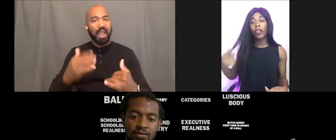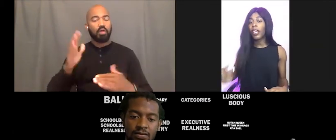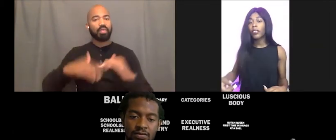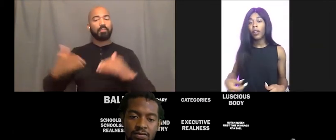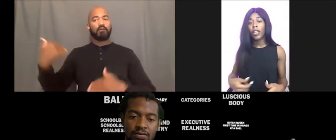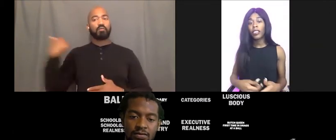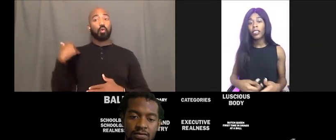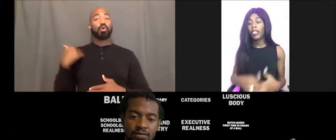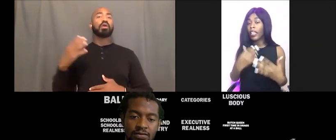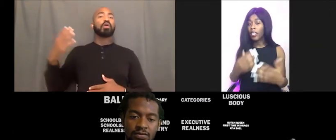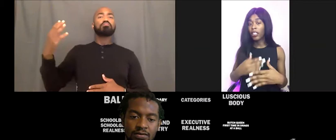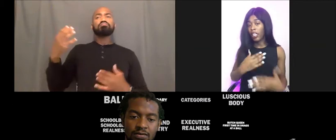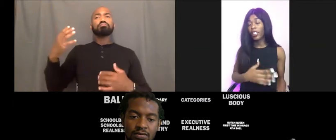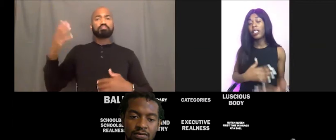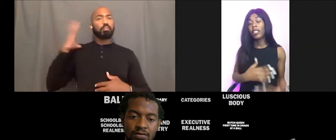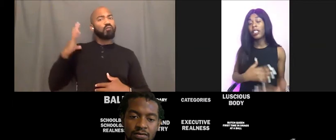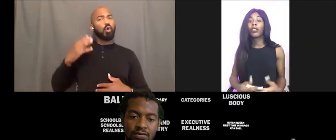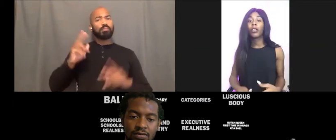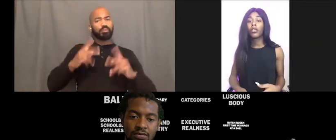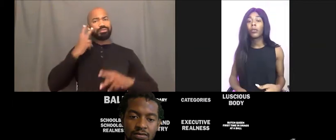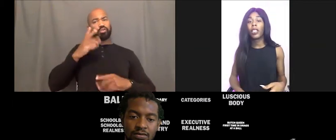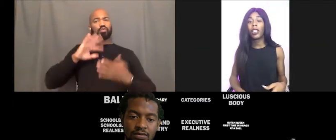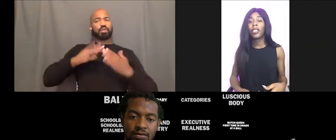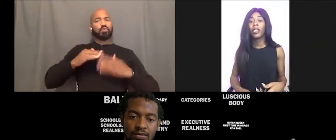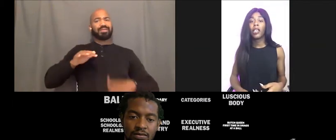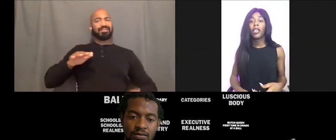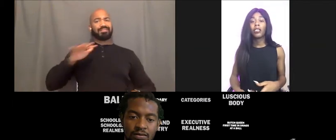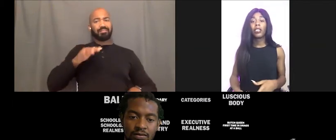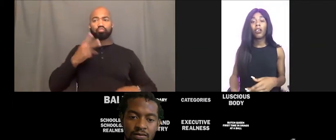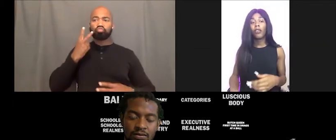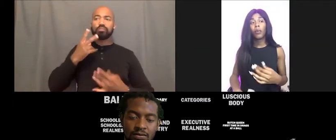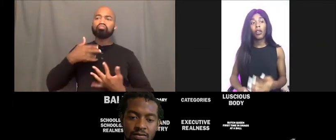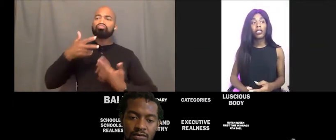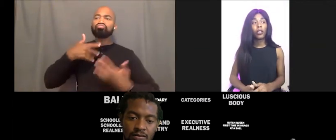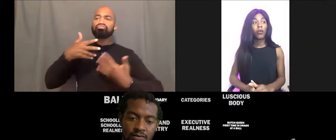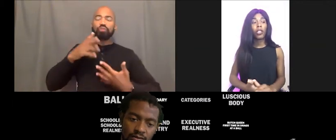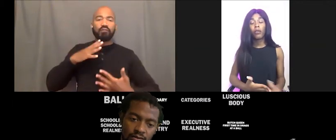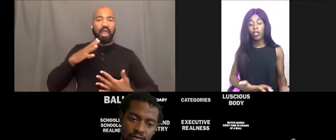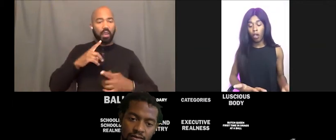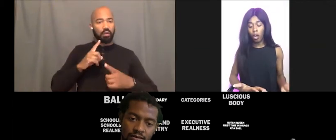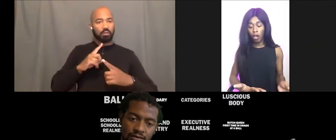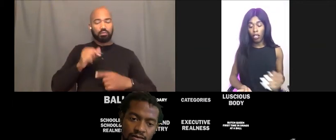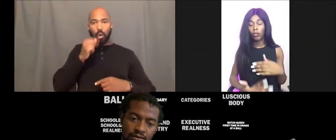X, Y and Z. They, they see what you're posting on social media. So if you're posting really, really hard things